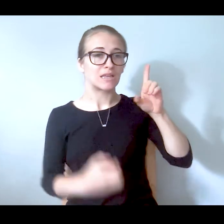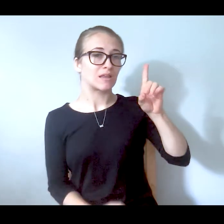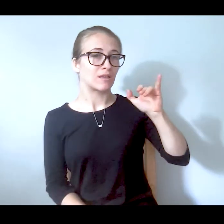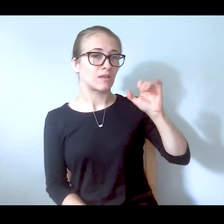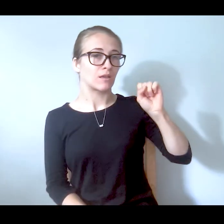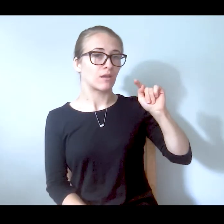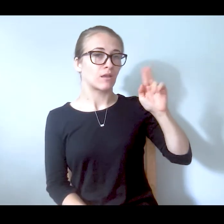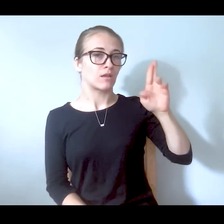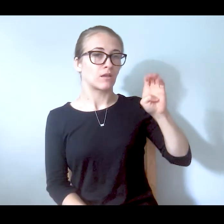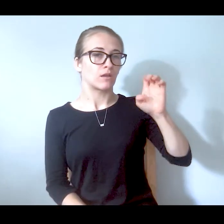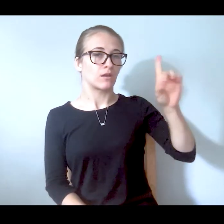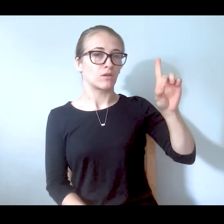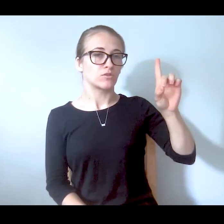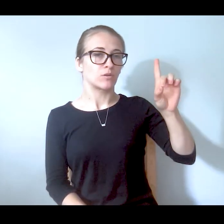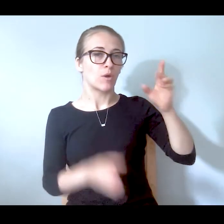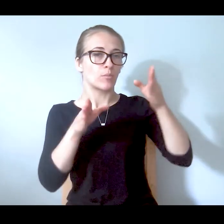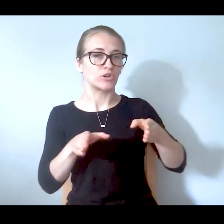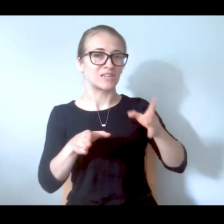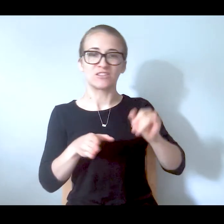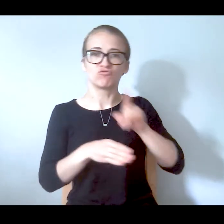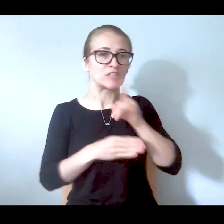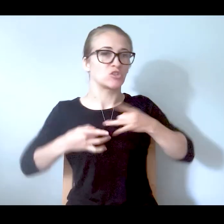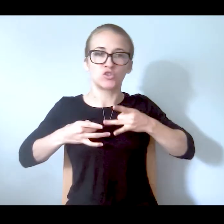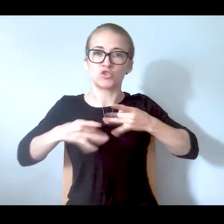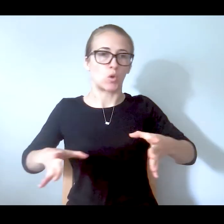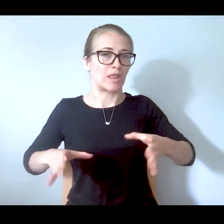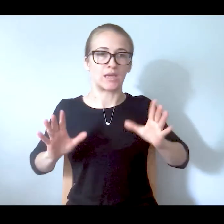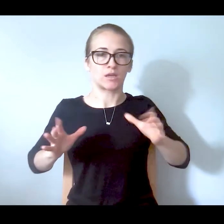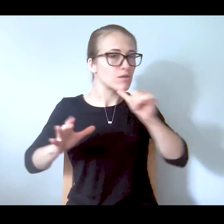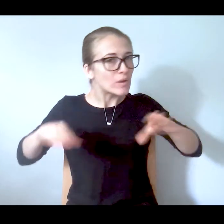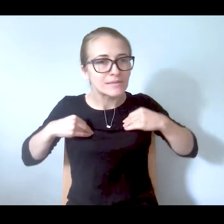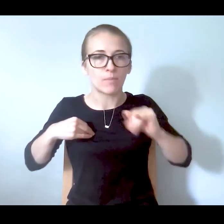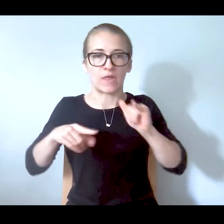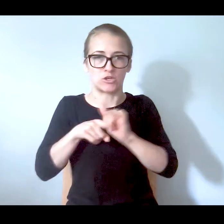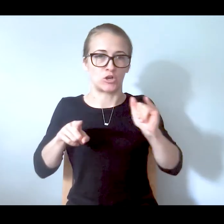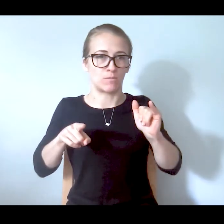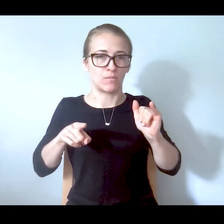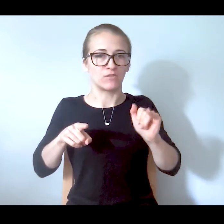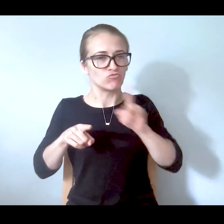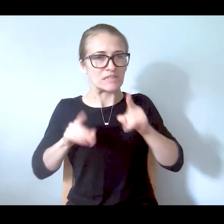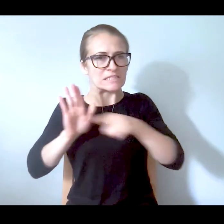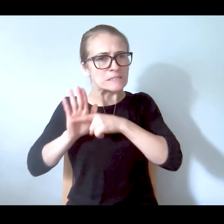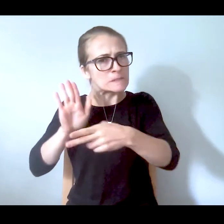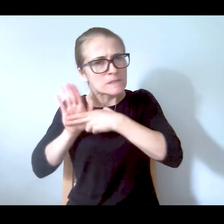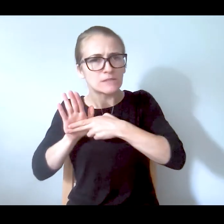that language. It's stigmatizing as someone who lives with multiple mental health conditions. But